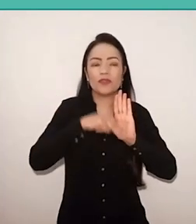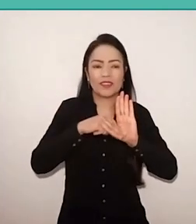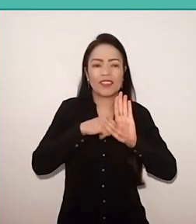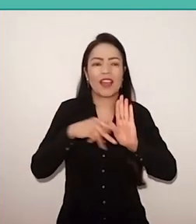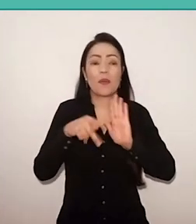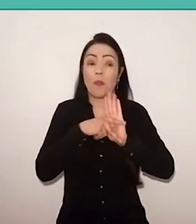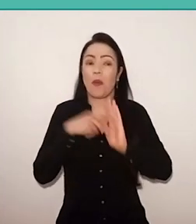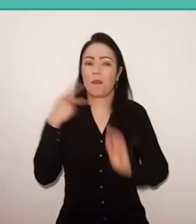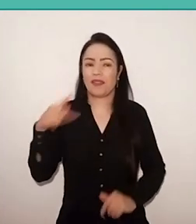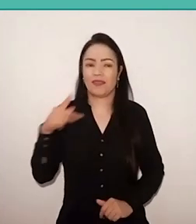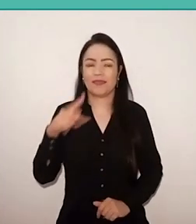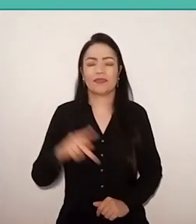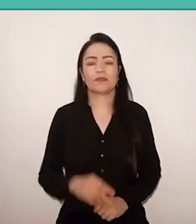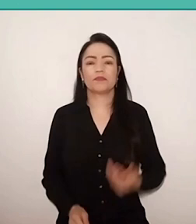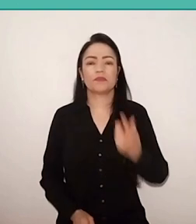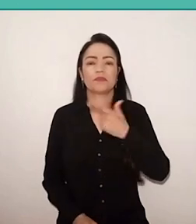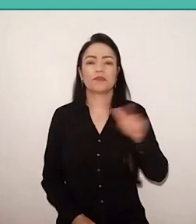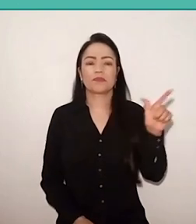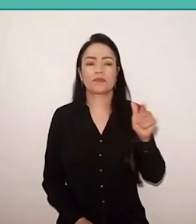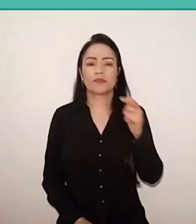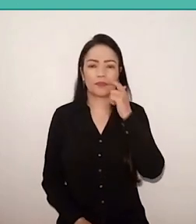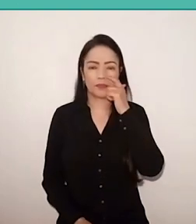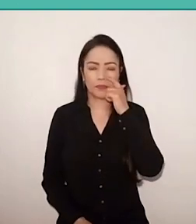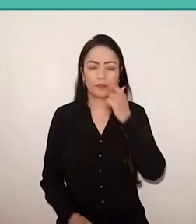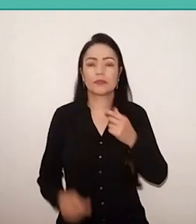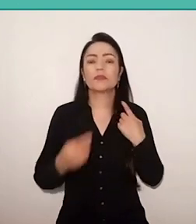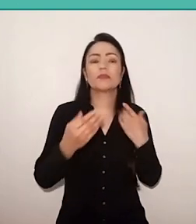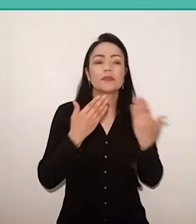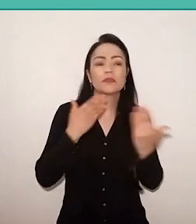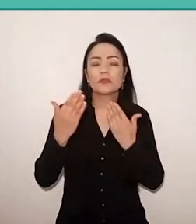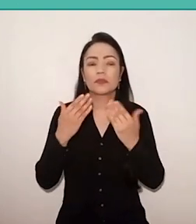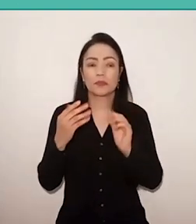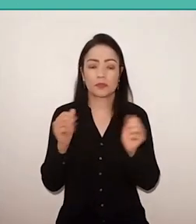Another aspect is the dialogue with the culture. Paulo Freire